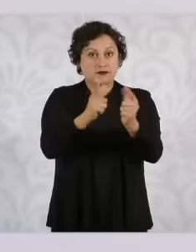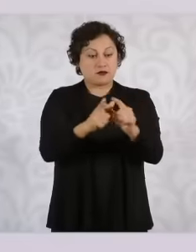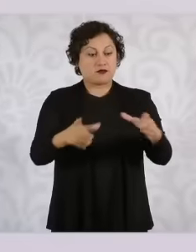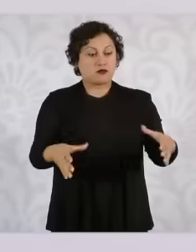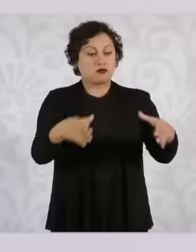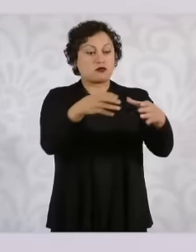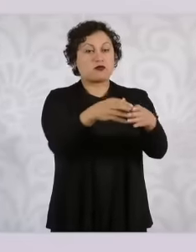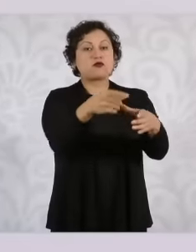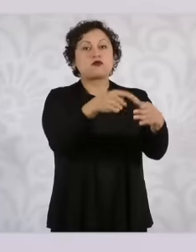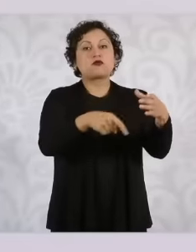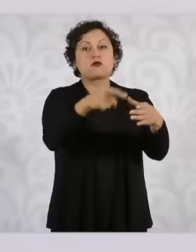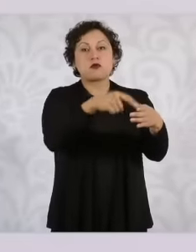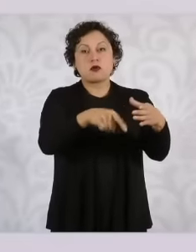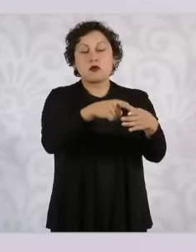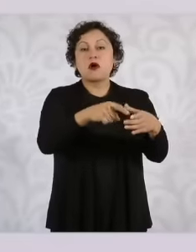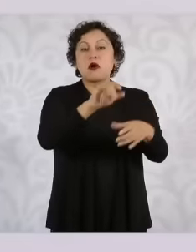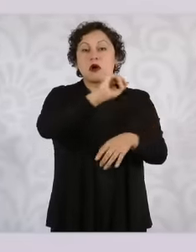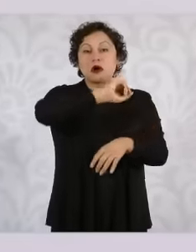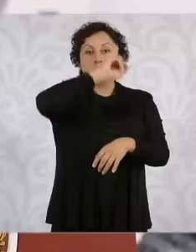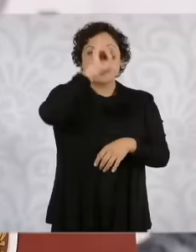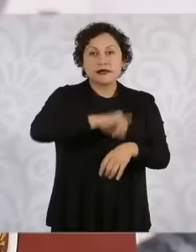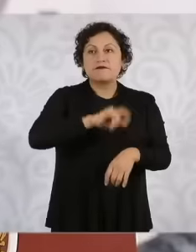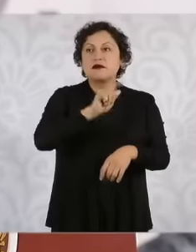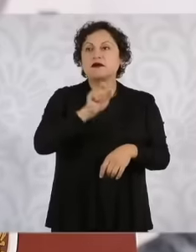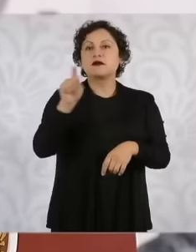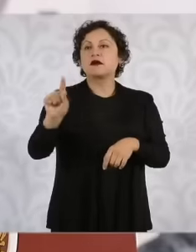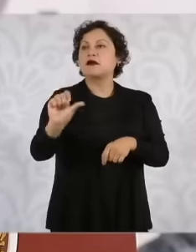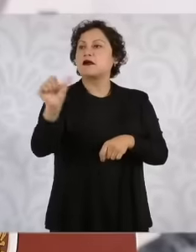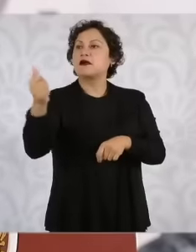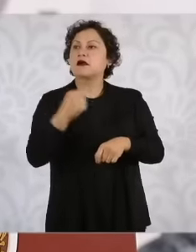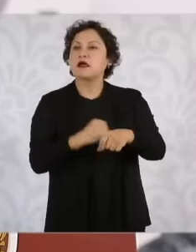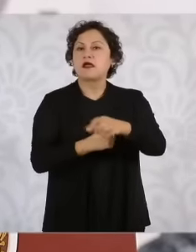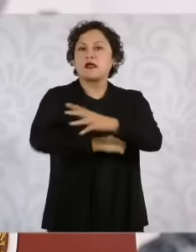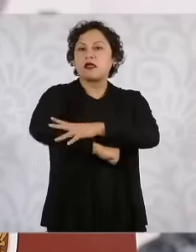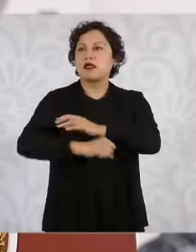on duty who came in in case they came from somewhere? No, here it is an institution